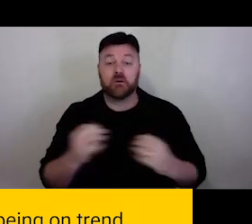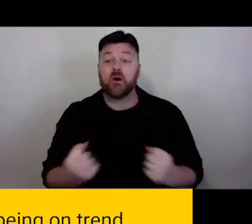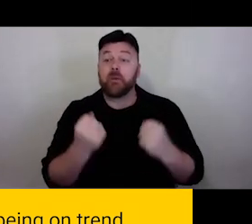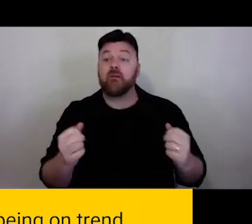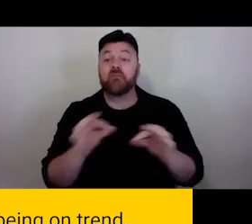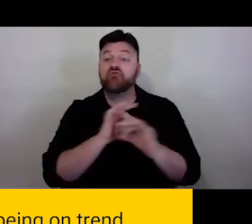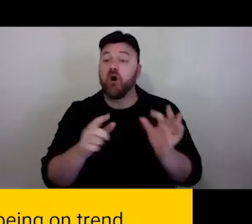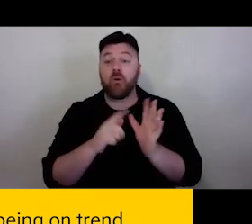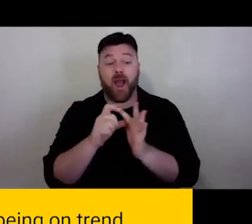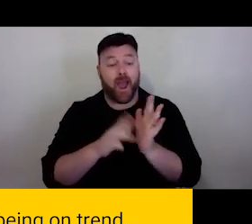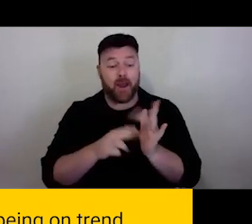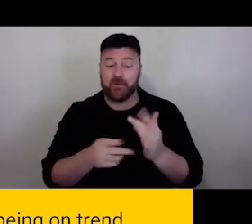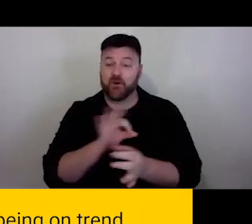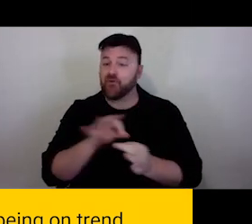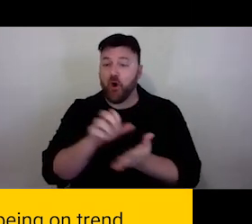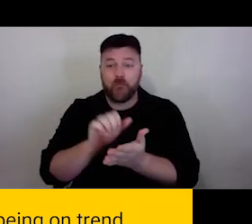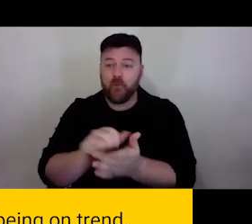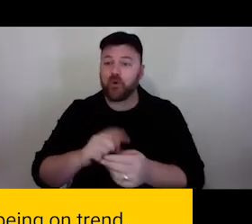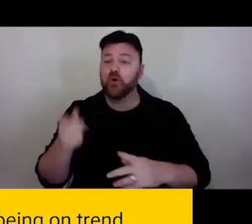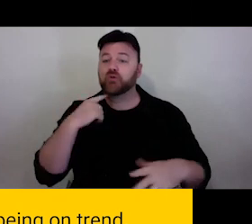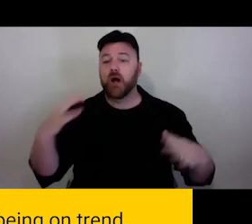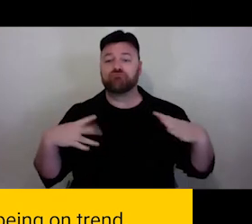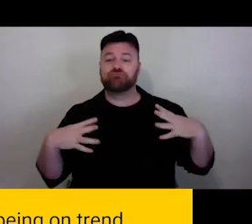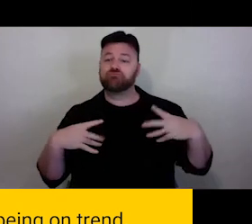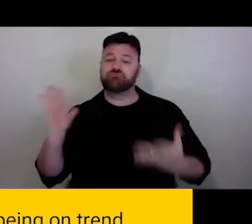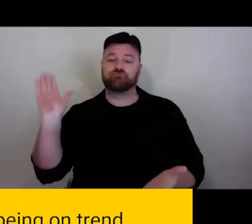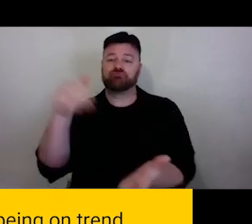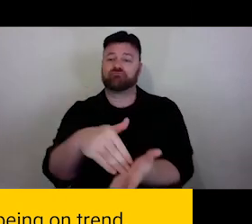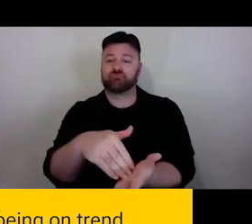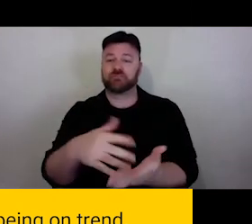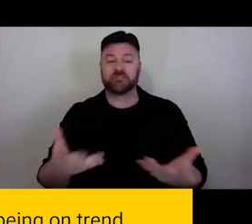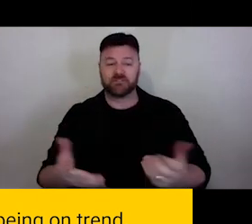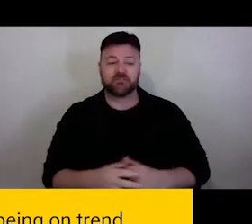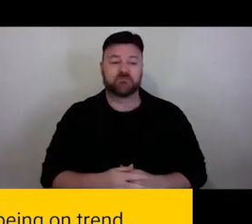Who has the freedom to just tonne up. The power of experience.